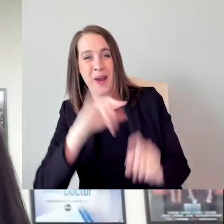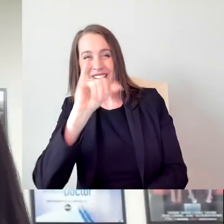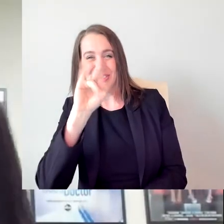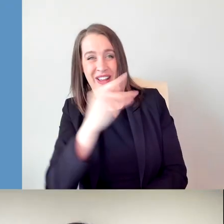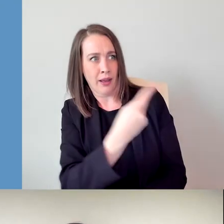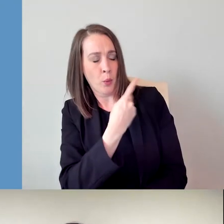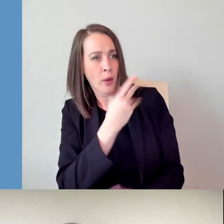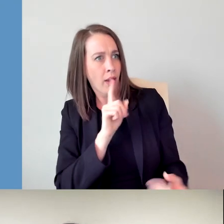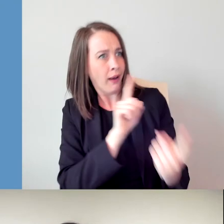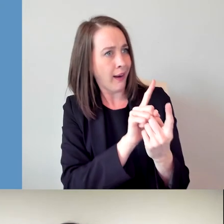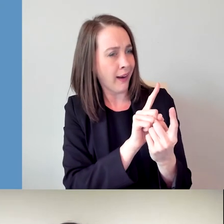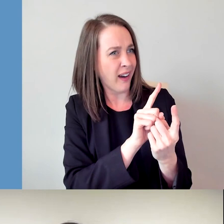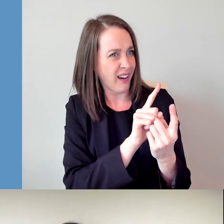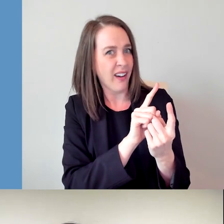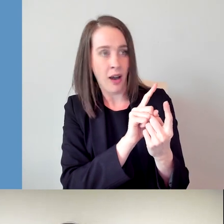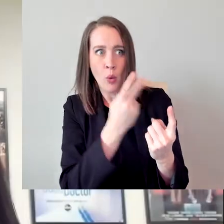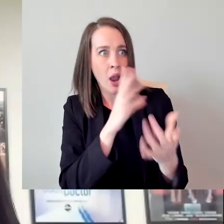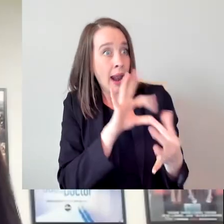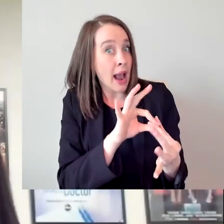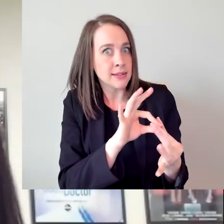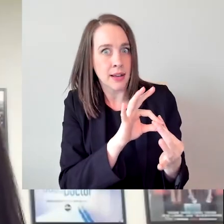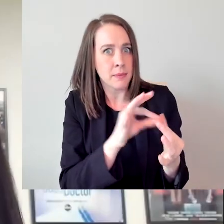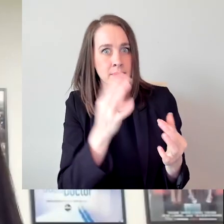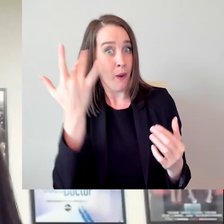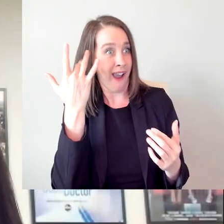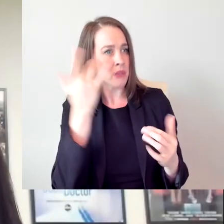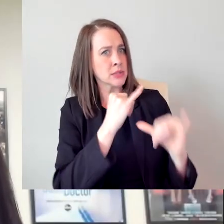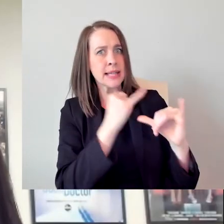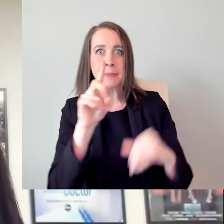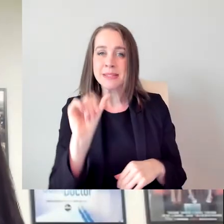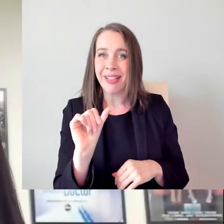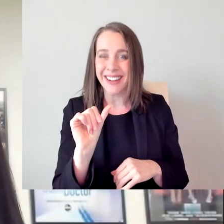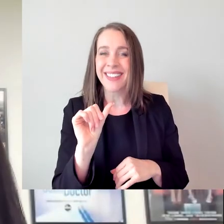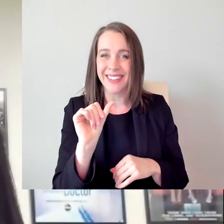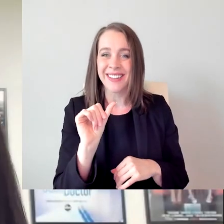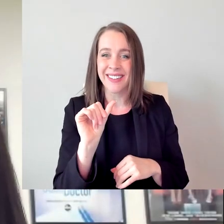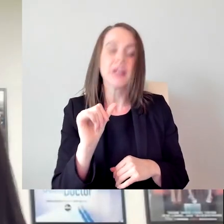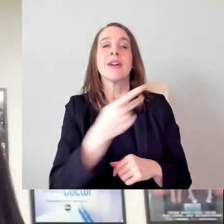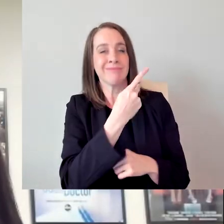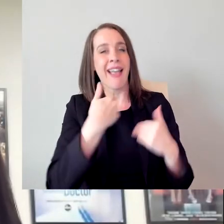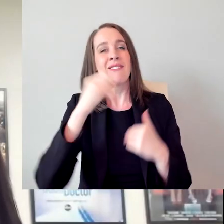we first became bonded because we have the same disability. We have spinal muscular atrophy.